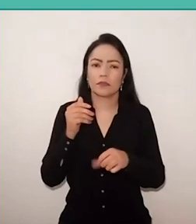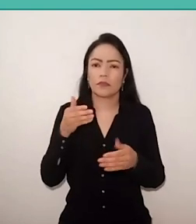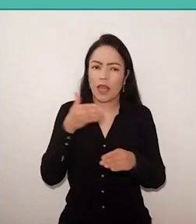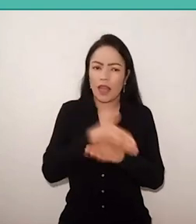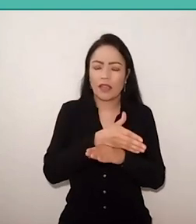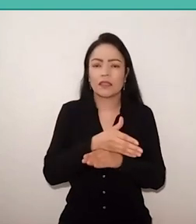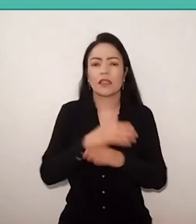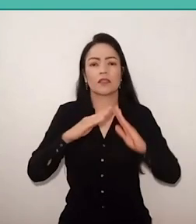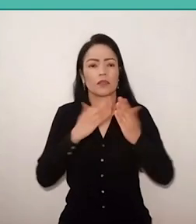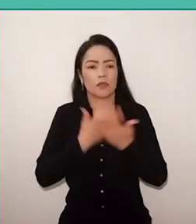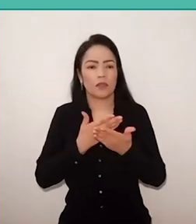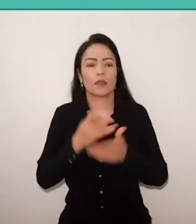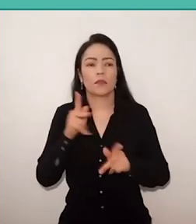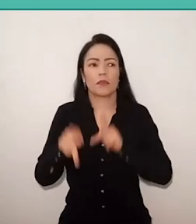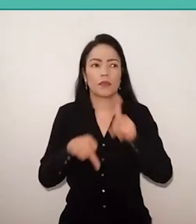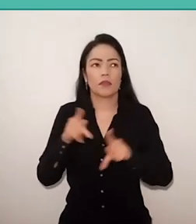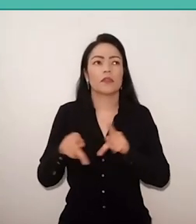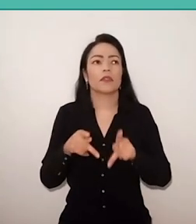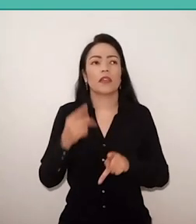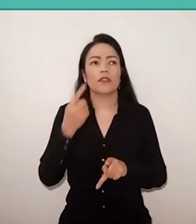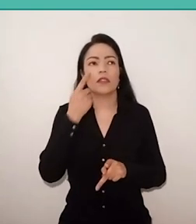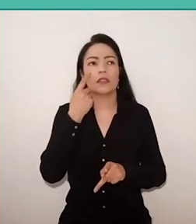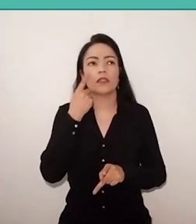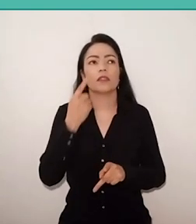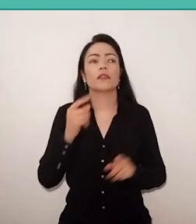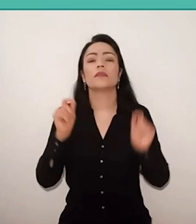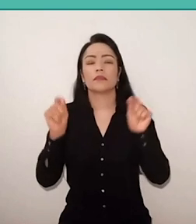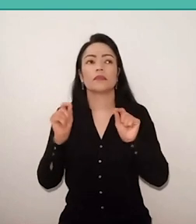I saw little school practicing the pedagogy of Paulo Freire.